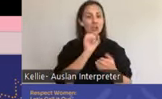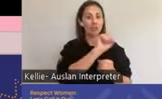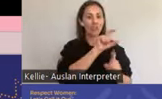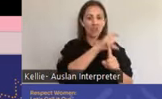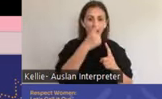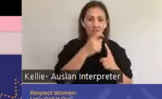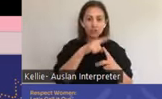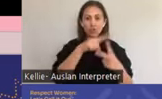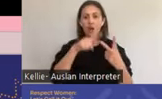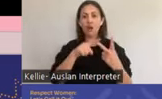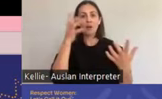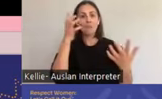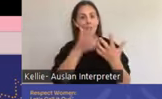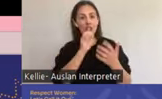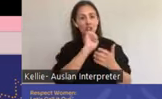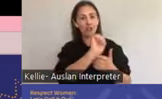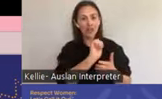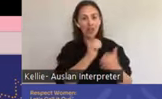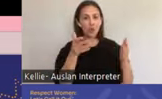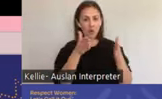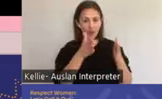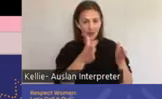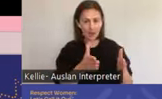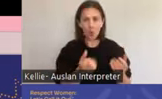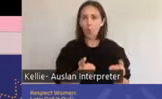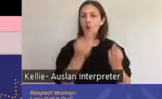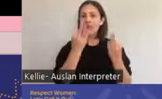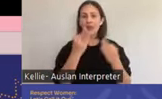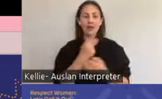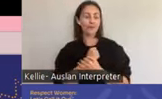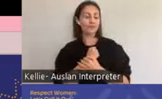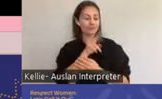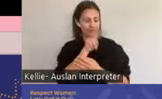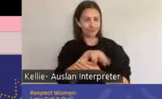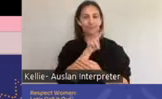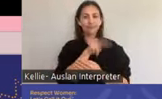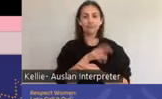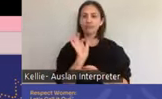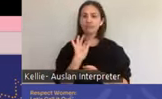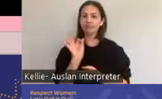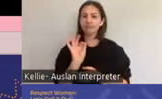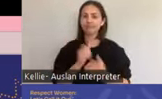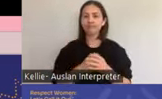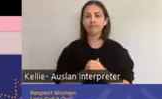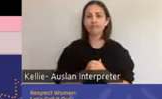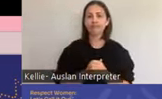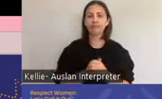provided free of judgment and discrimination. Community support and promote positive approaches